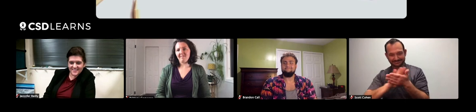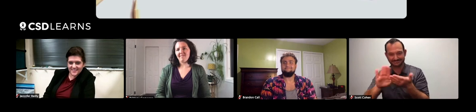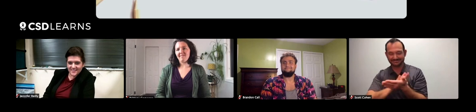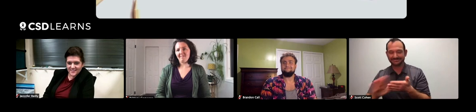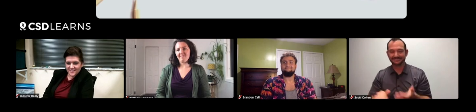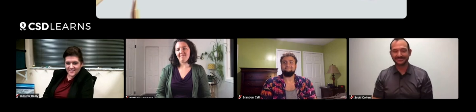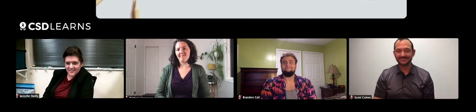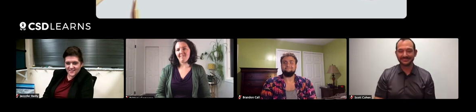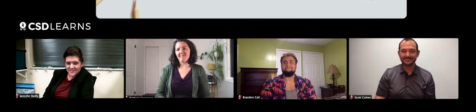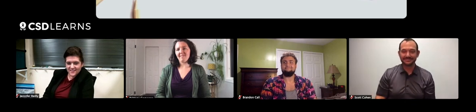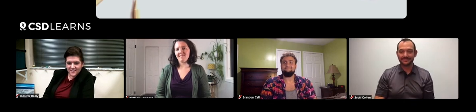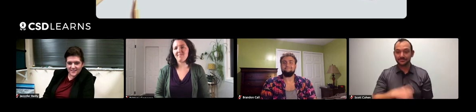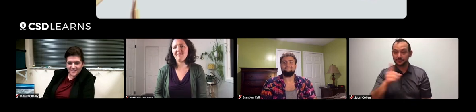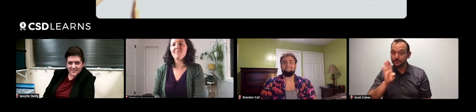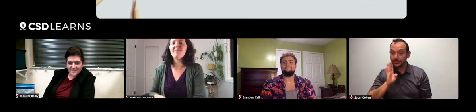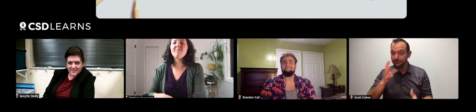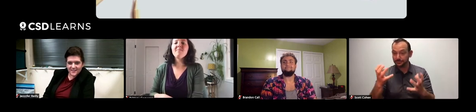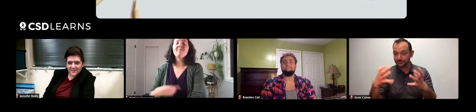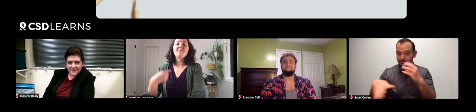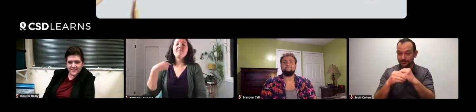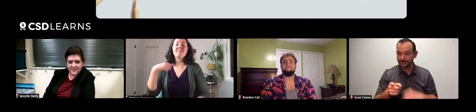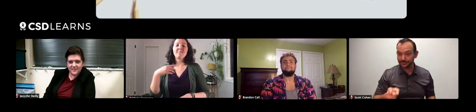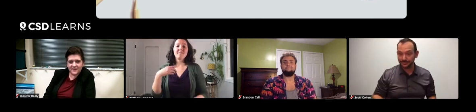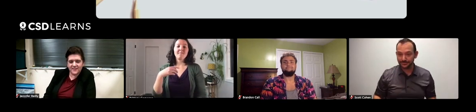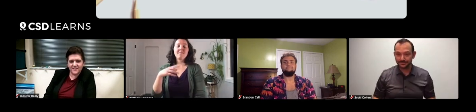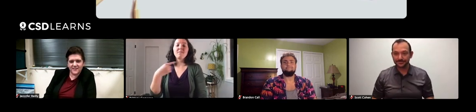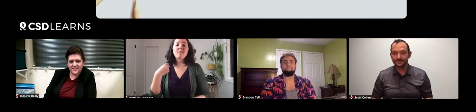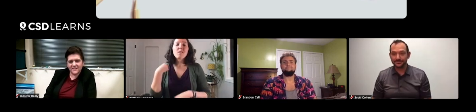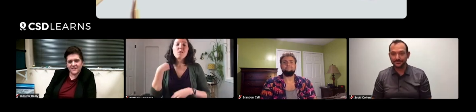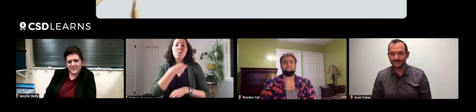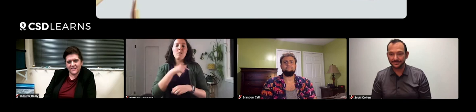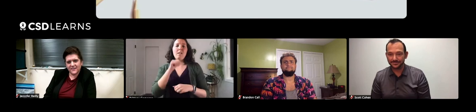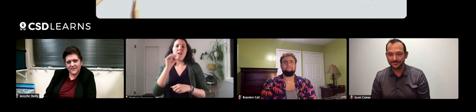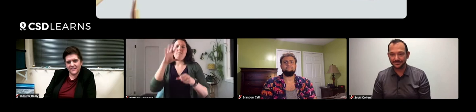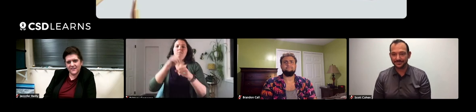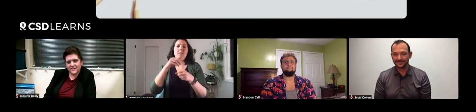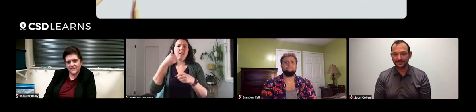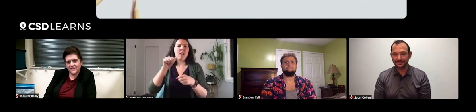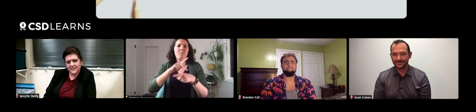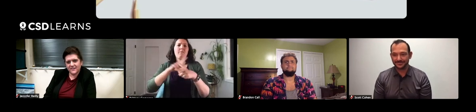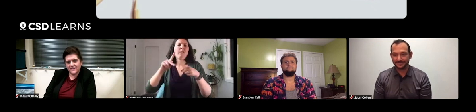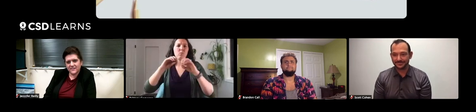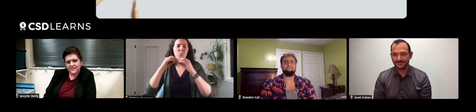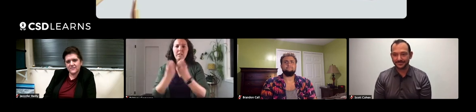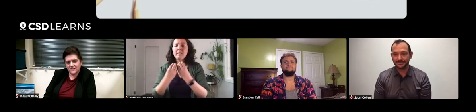Extremely nice, very nice. Brittany, did you wanna add to that? Yes. I am not involved with any professional organization,